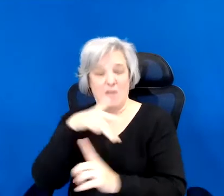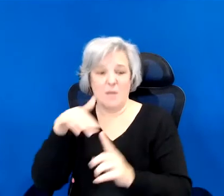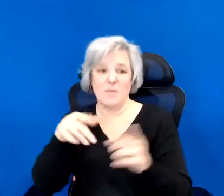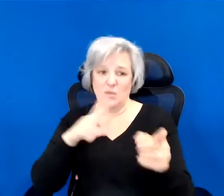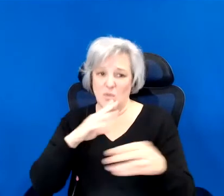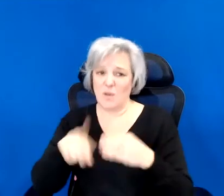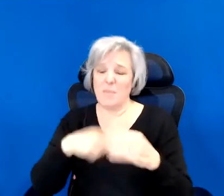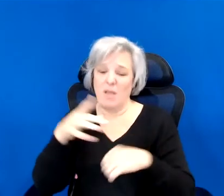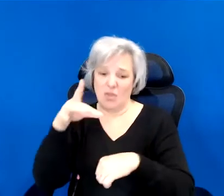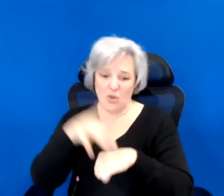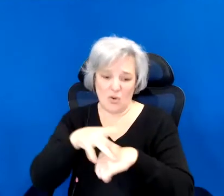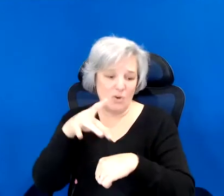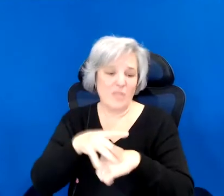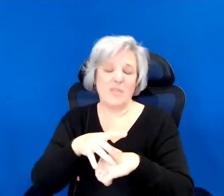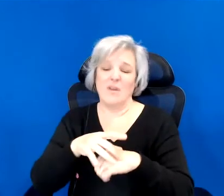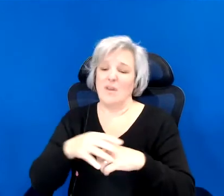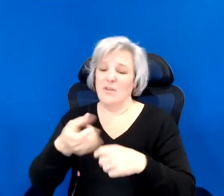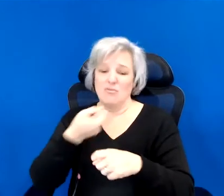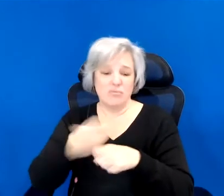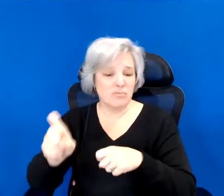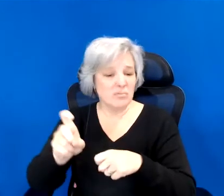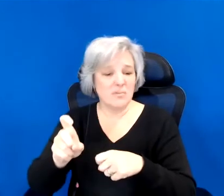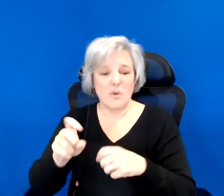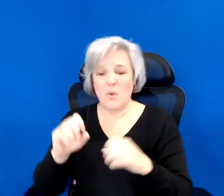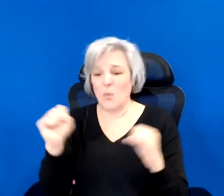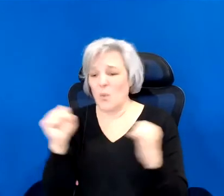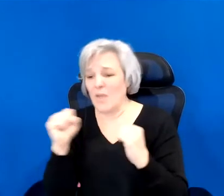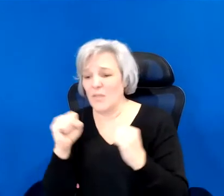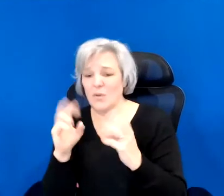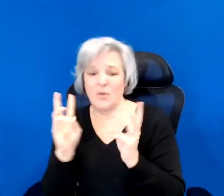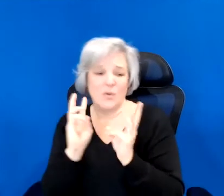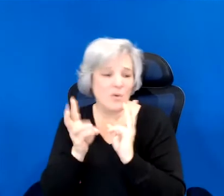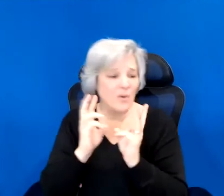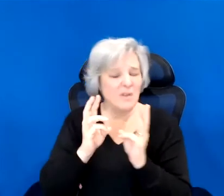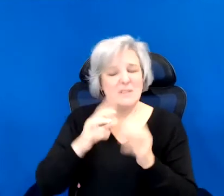or climate change. And of course I know it's thinking about like,